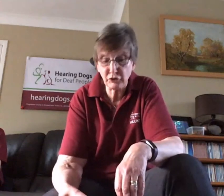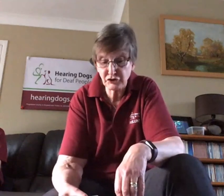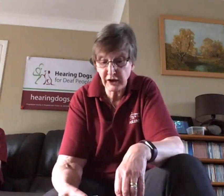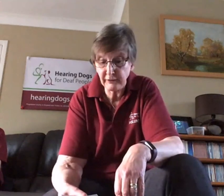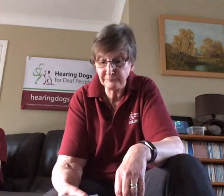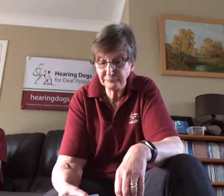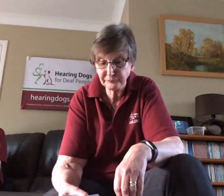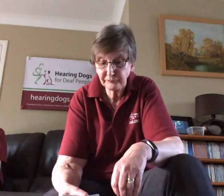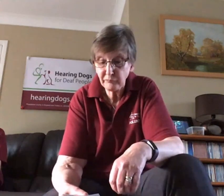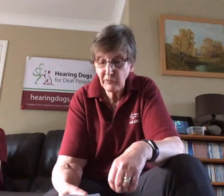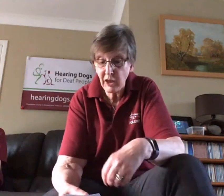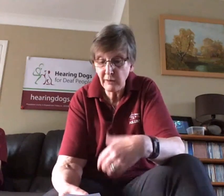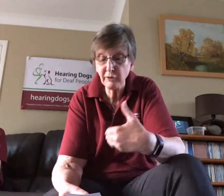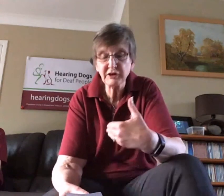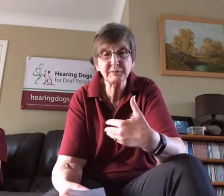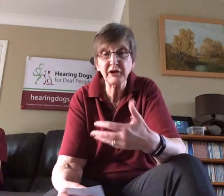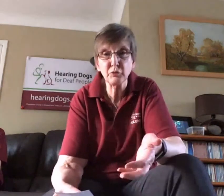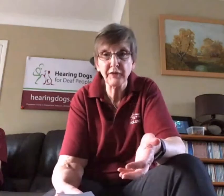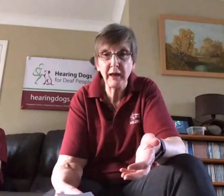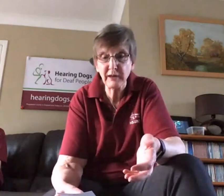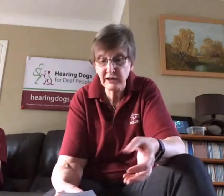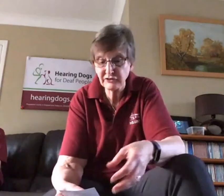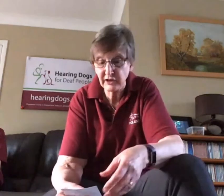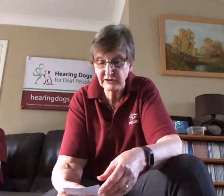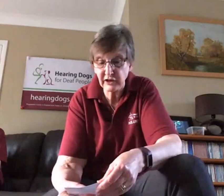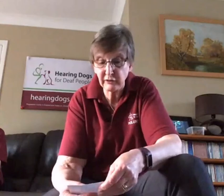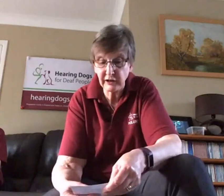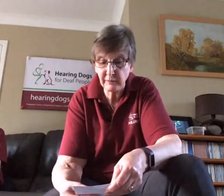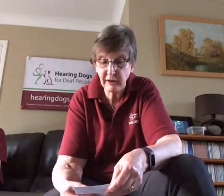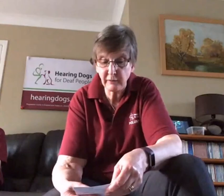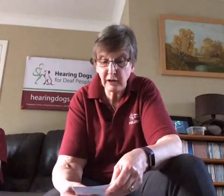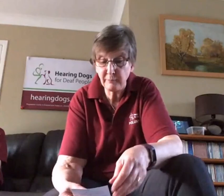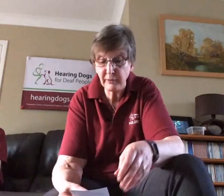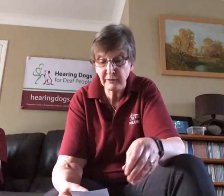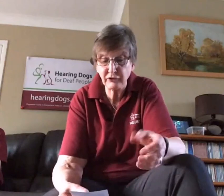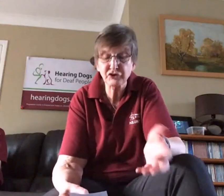I'm going to explain to you what that means I'll tell you a little bit about the journey